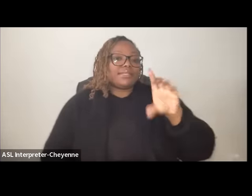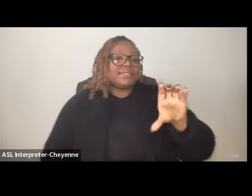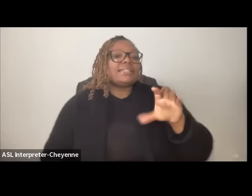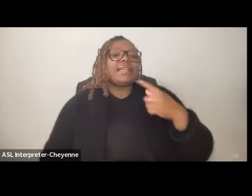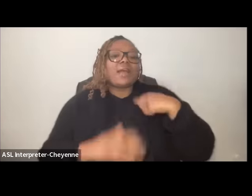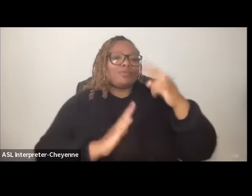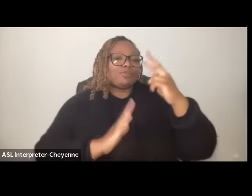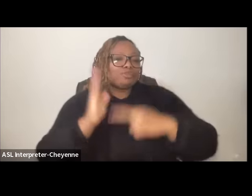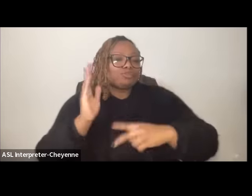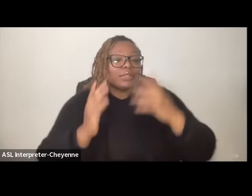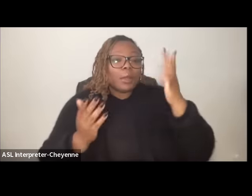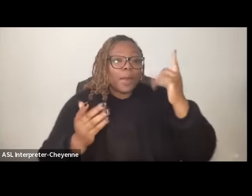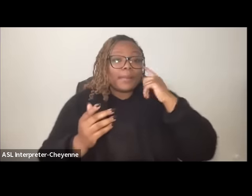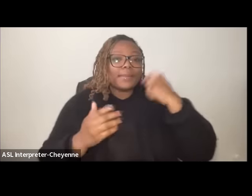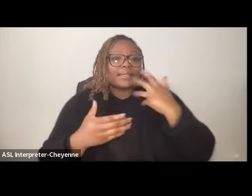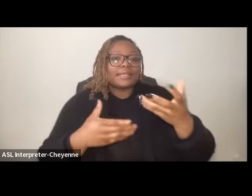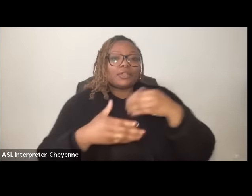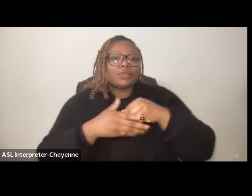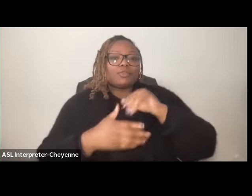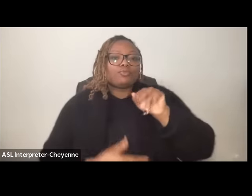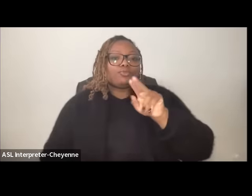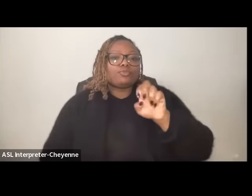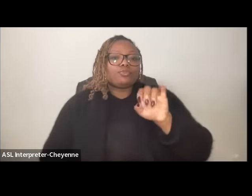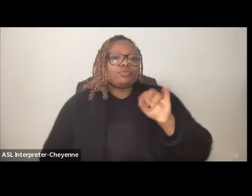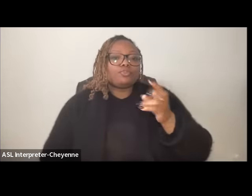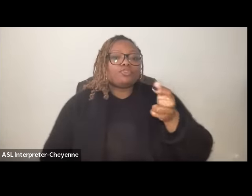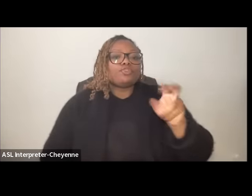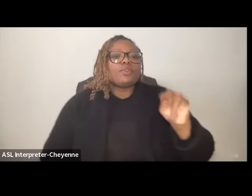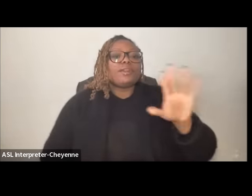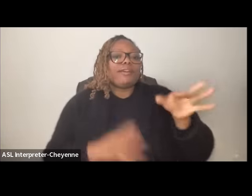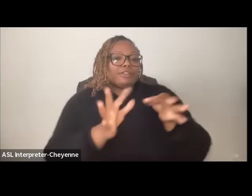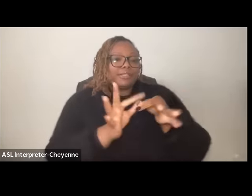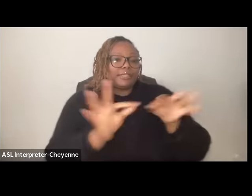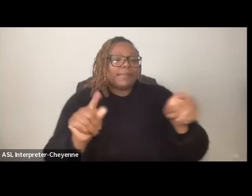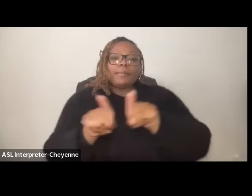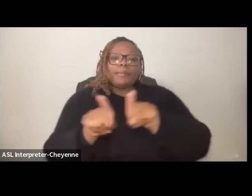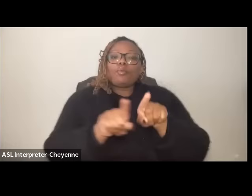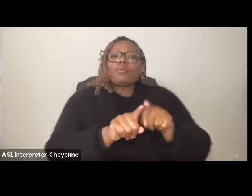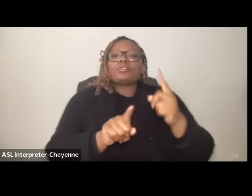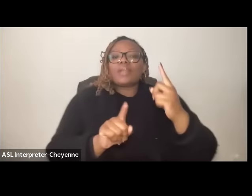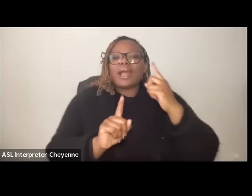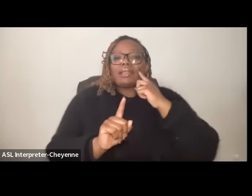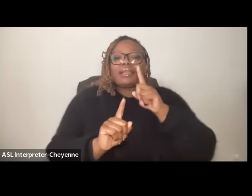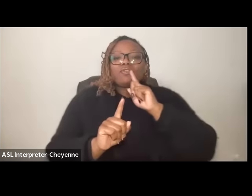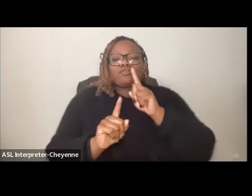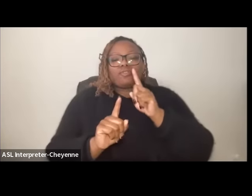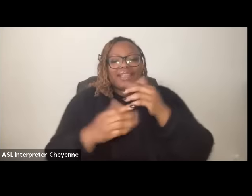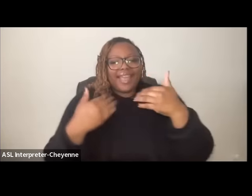includes uh June Jordan's statement but it also I think captures a lot of what many of us are